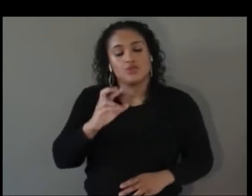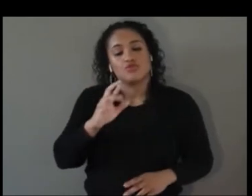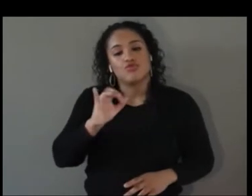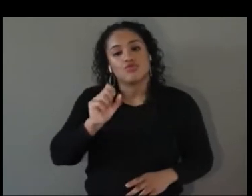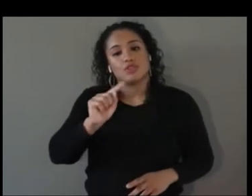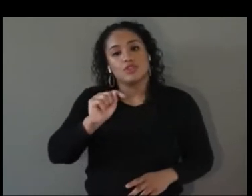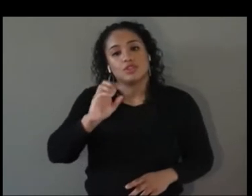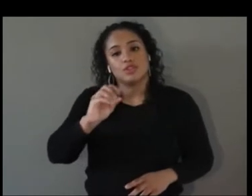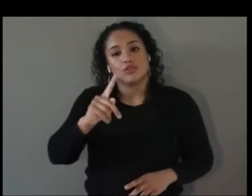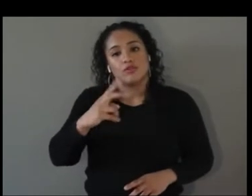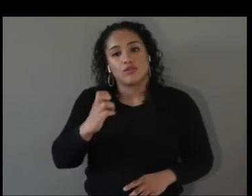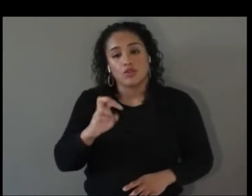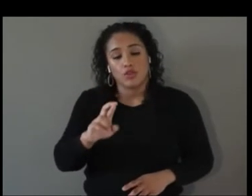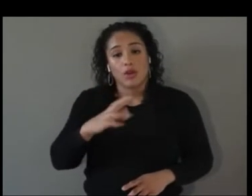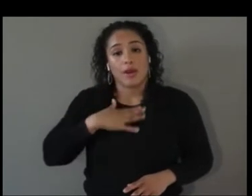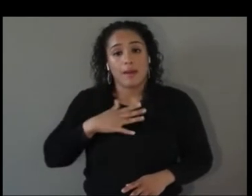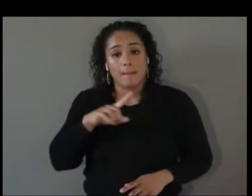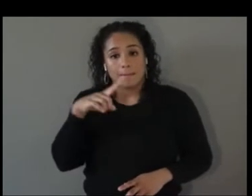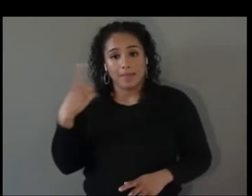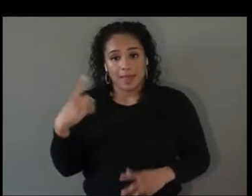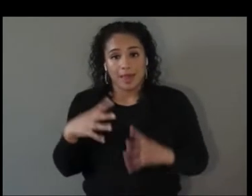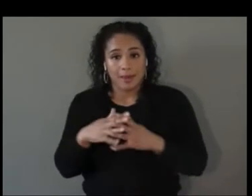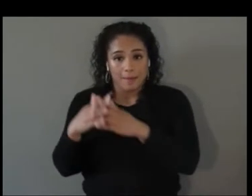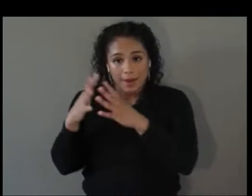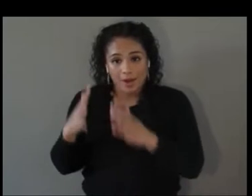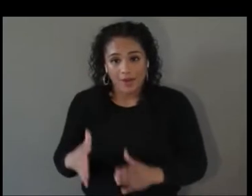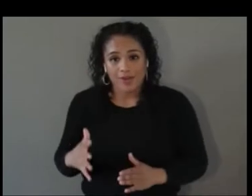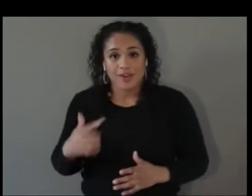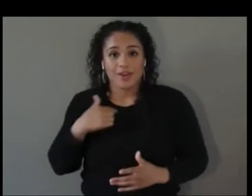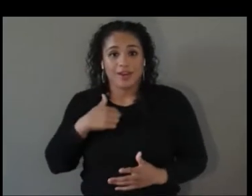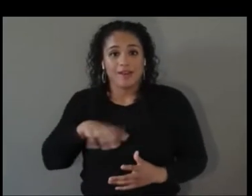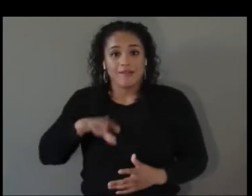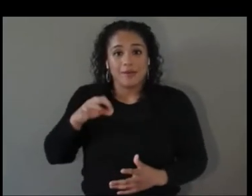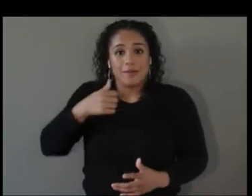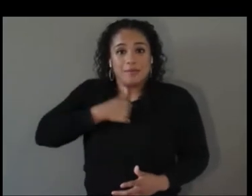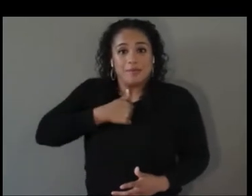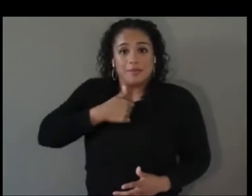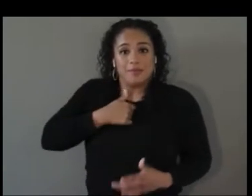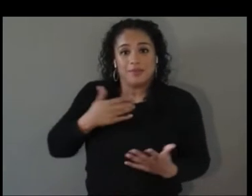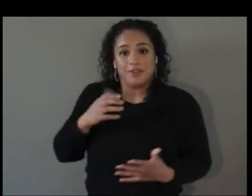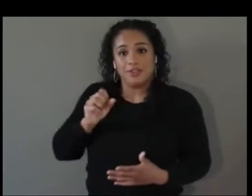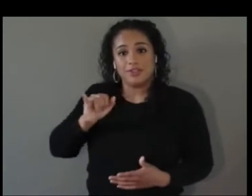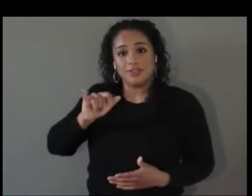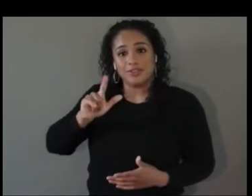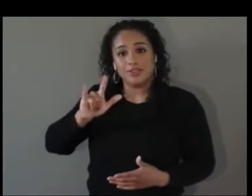Today I’m rocking a purple shirt which I hope looks like a purple shirt, feels like a purple shirt